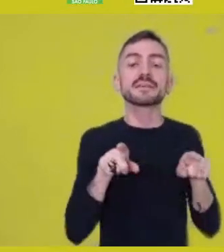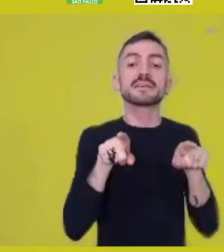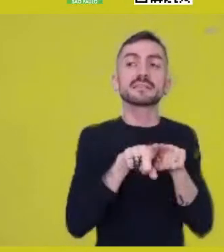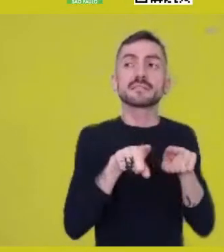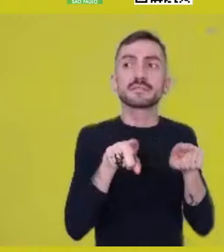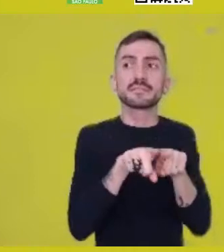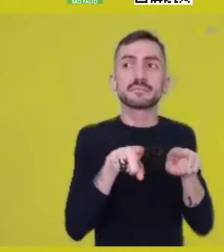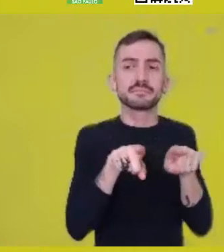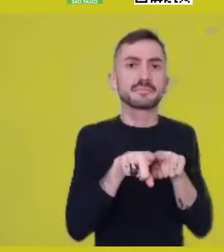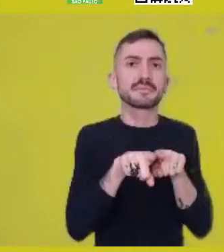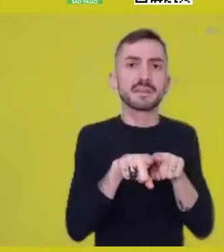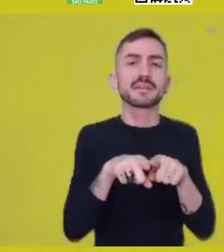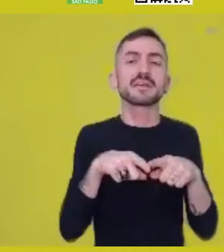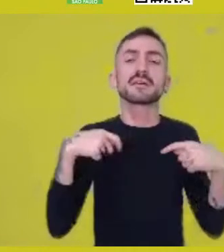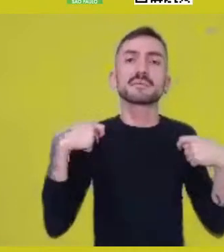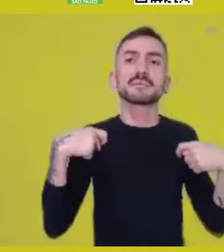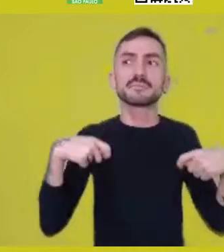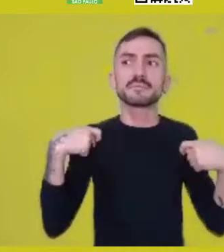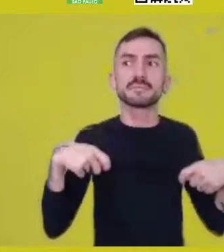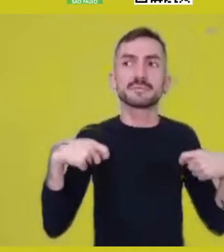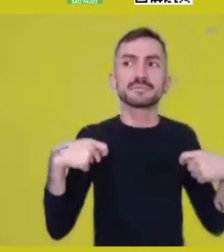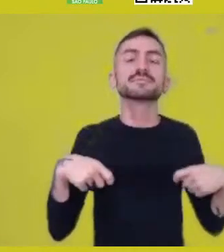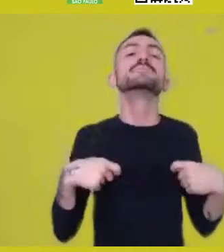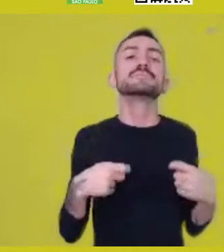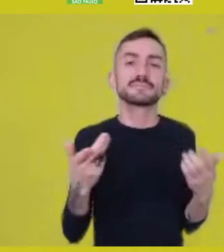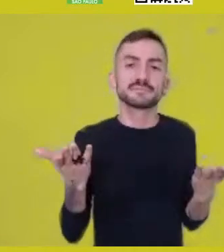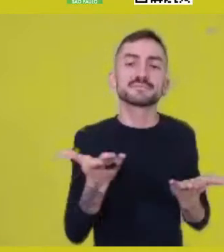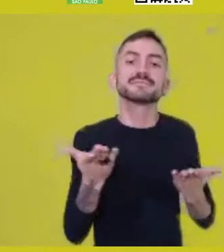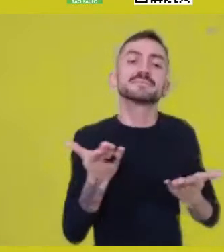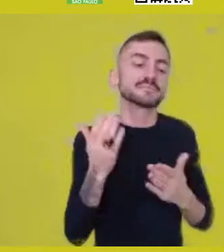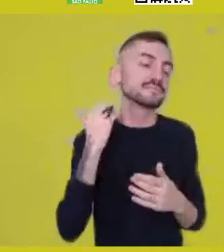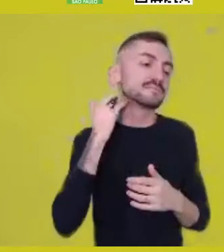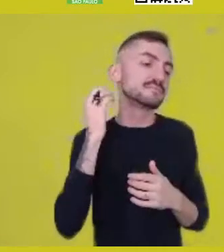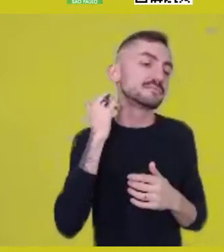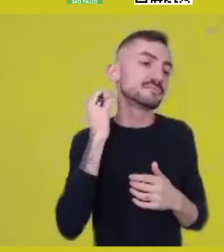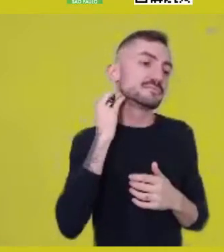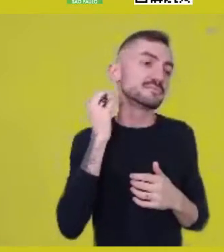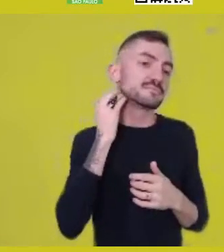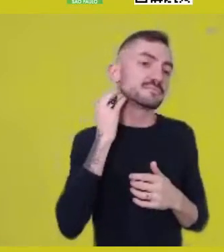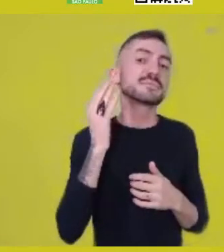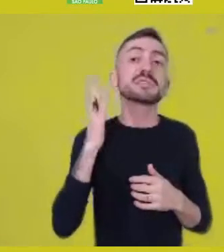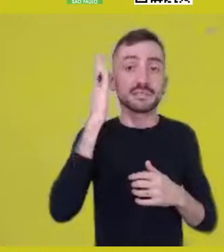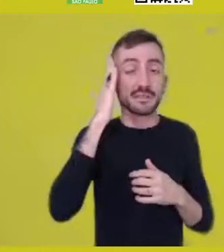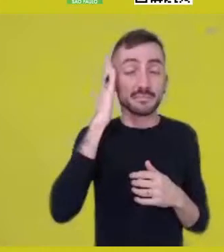because it’s exactly admitting, assuming an important place